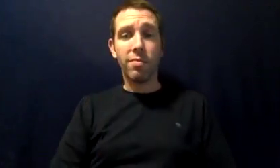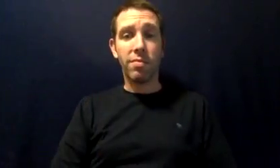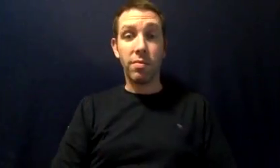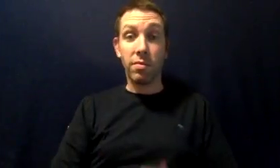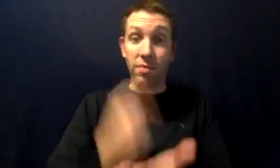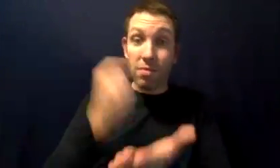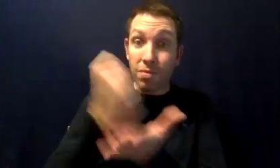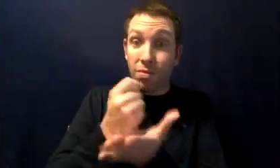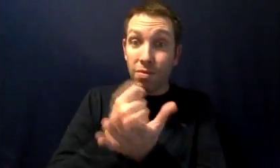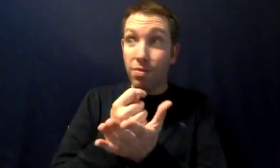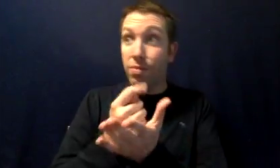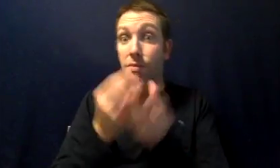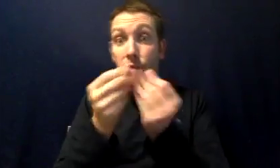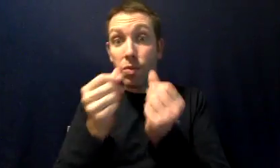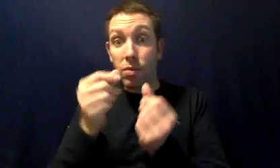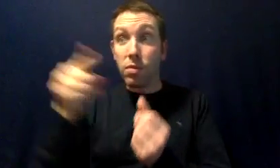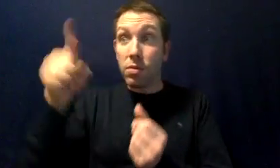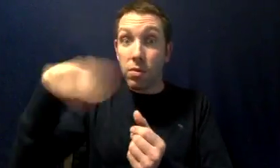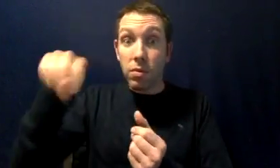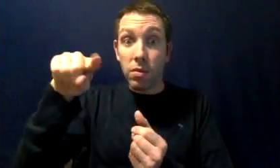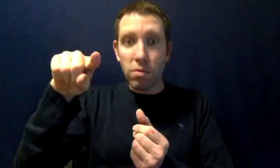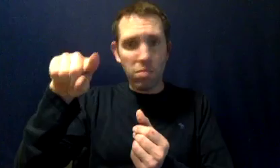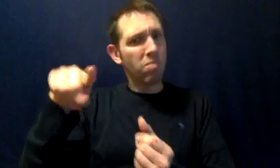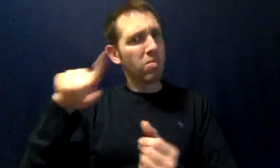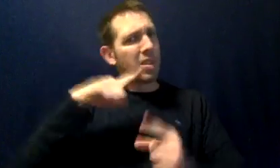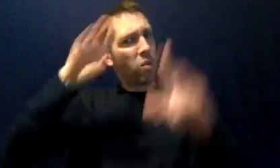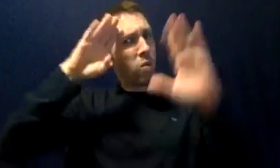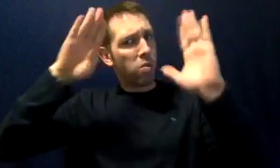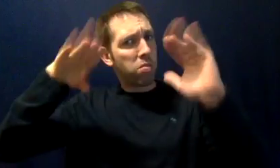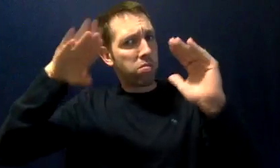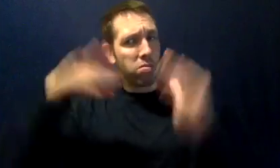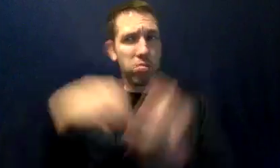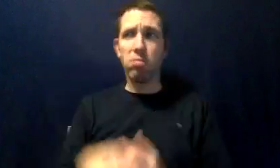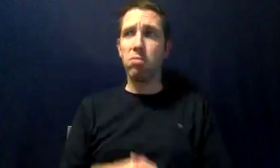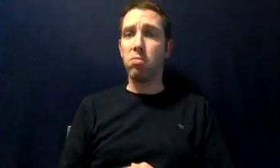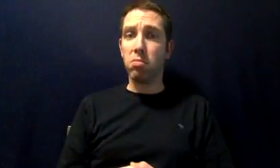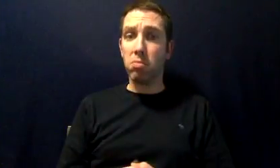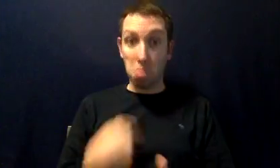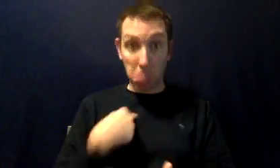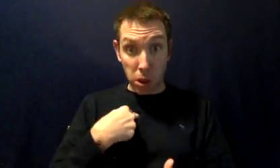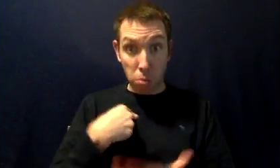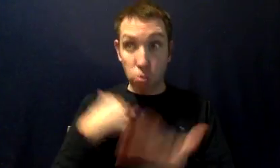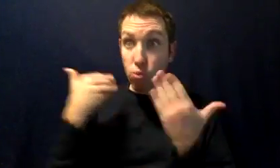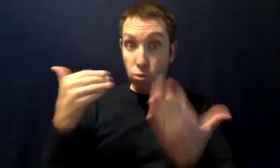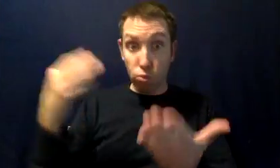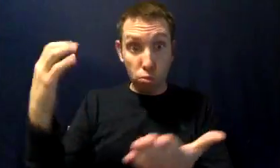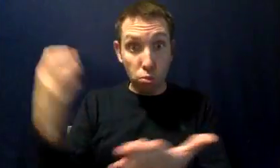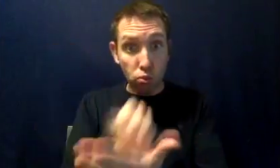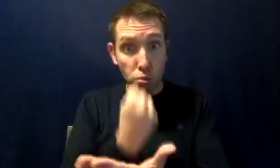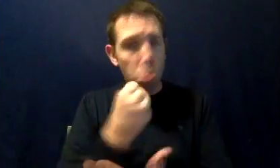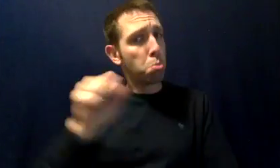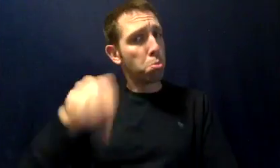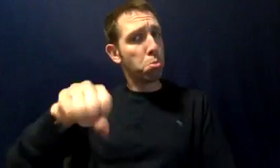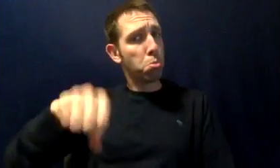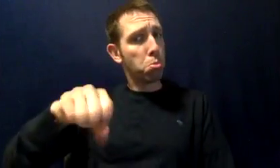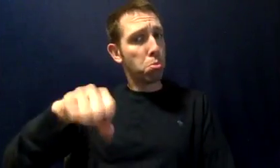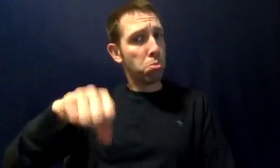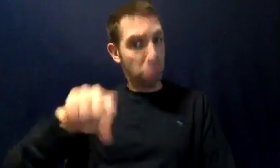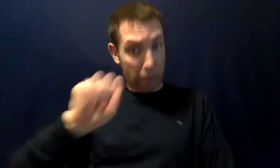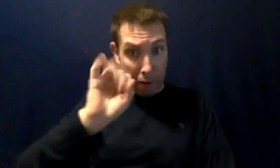But I am hoping for a cure or treatment. If one becomes available, I would take advantage of it,